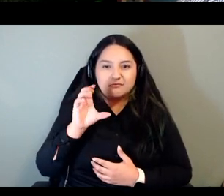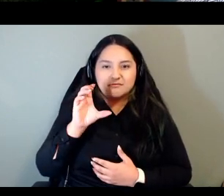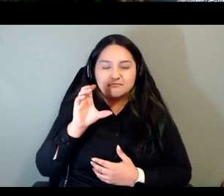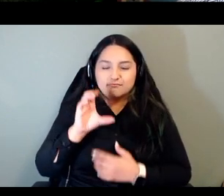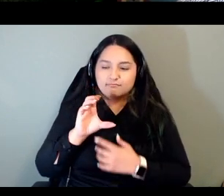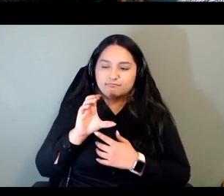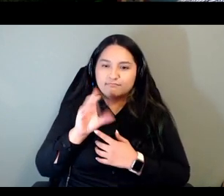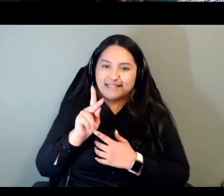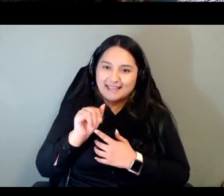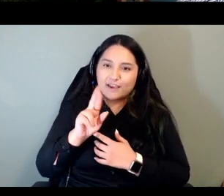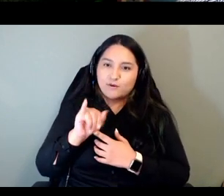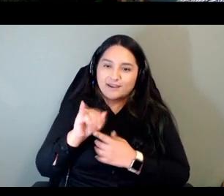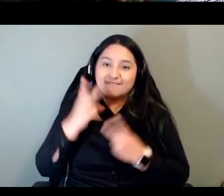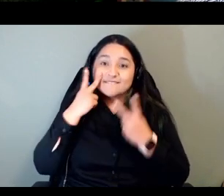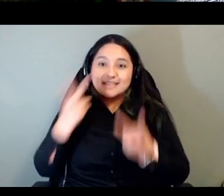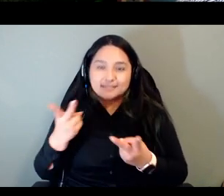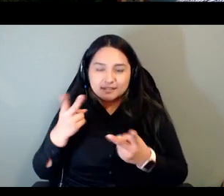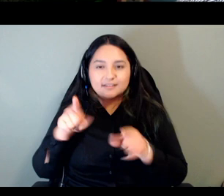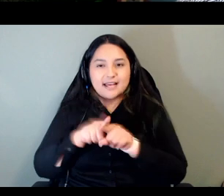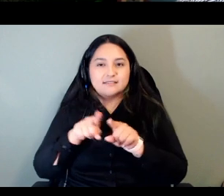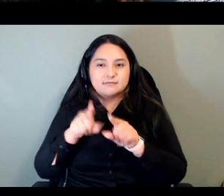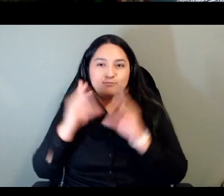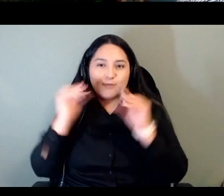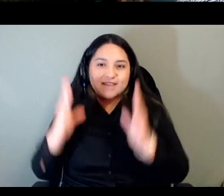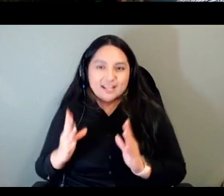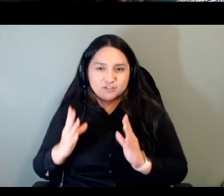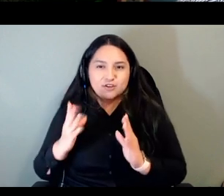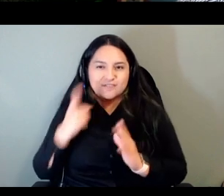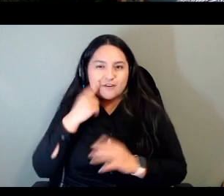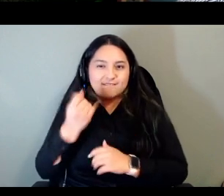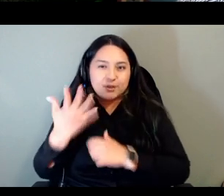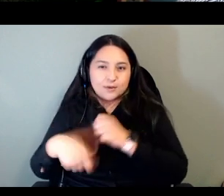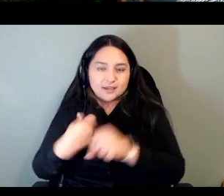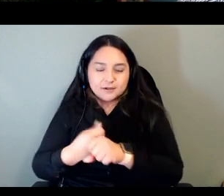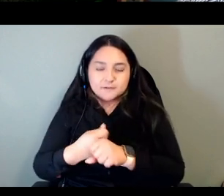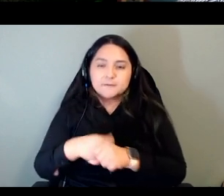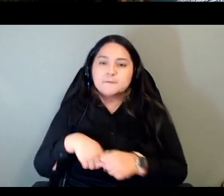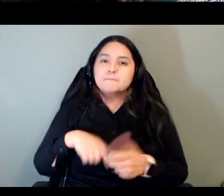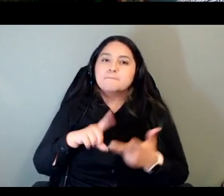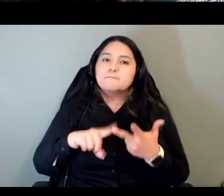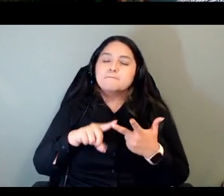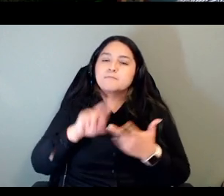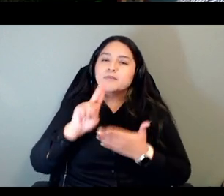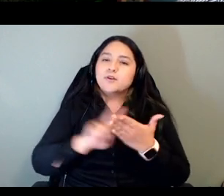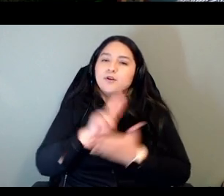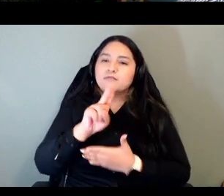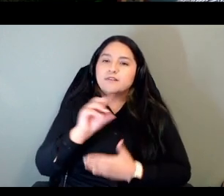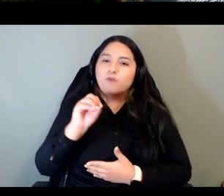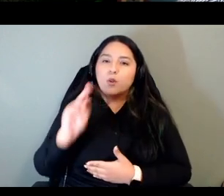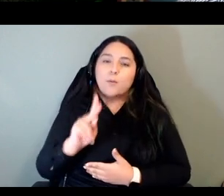as a professor there for a couple of years and then university of oklahoma as well so